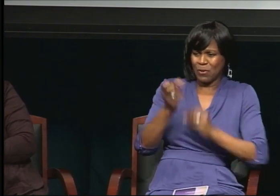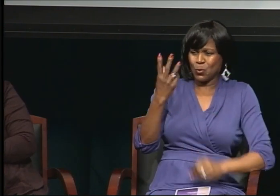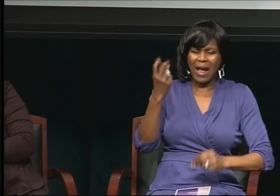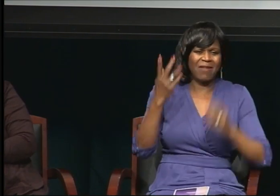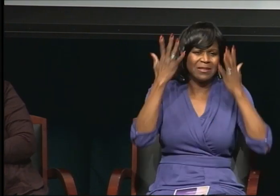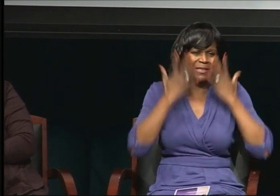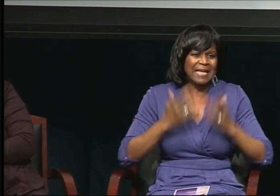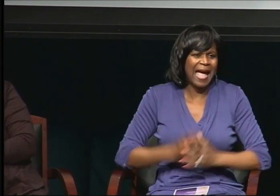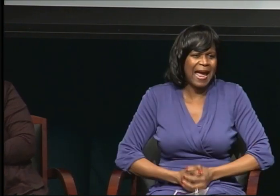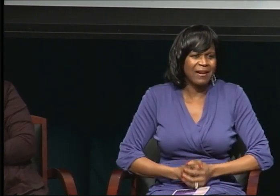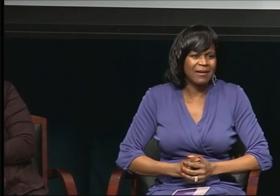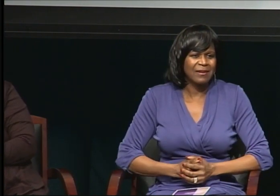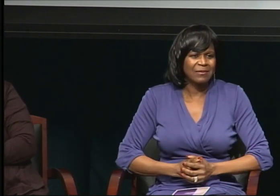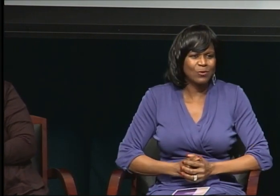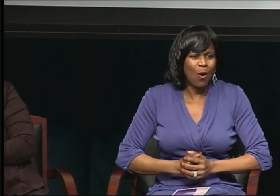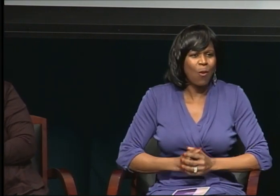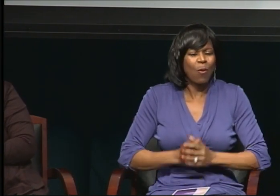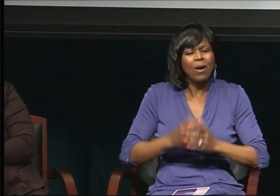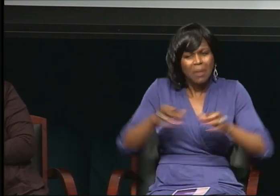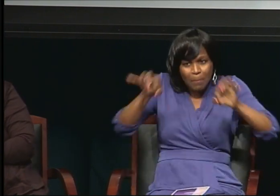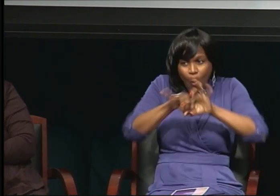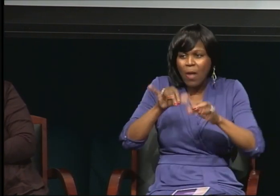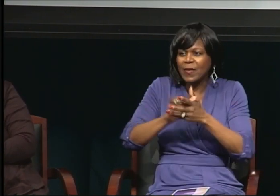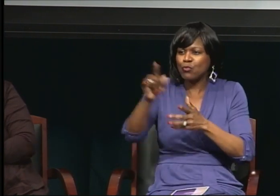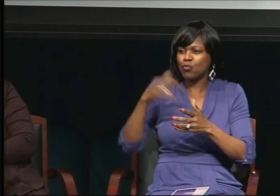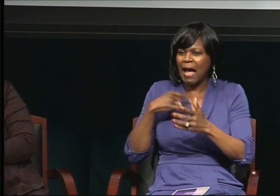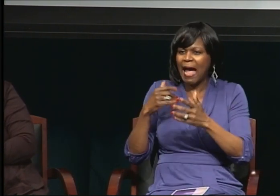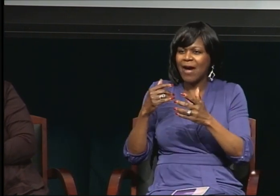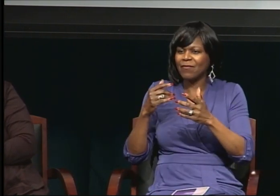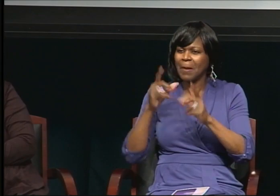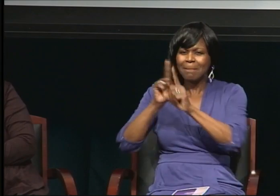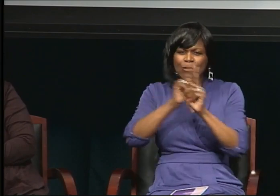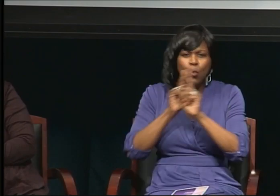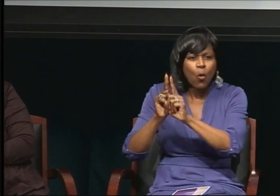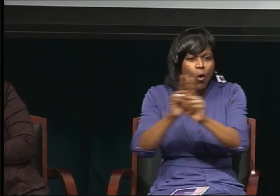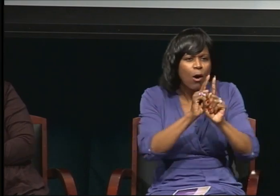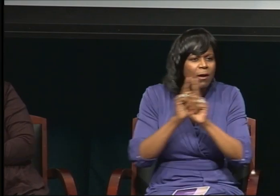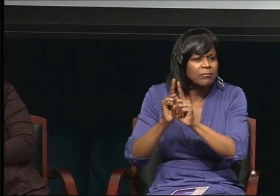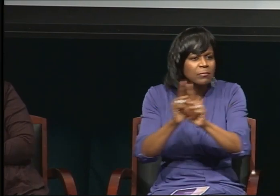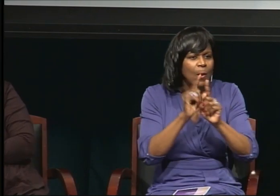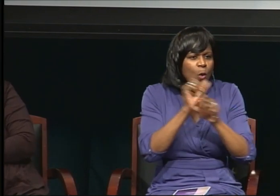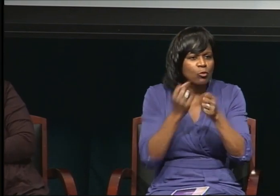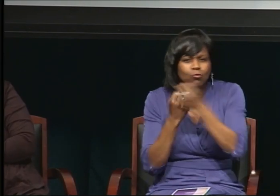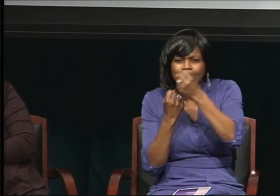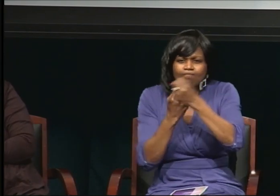We have mentors for you. We'll have support for you. And it's very important that you believe in yourself.